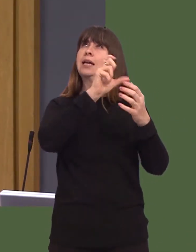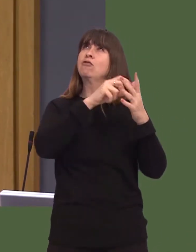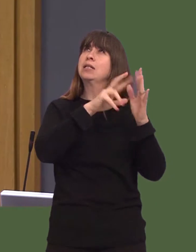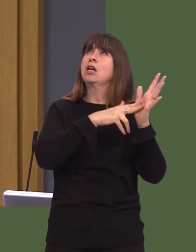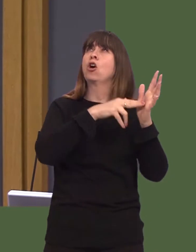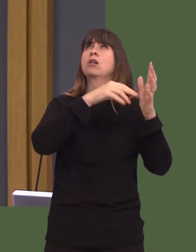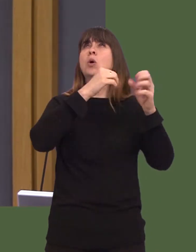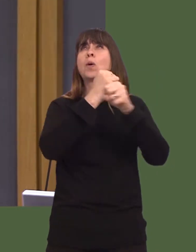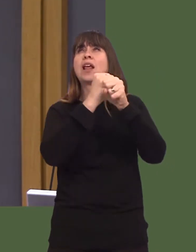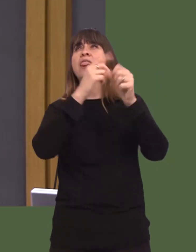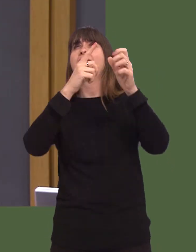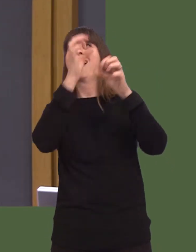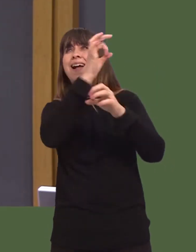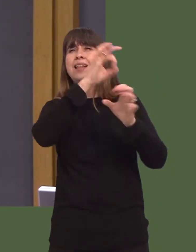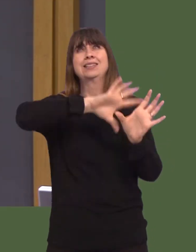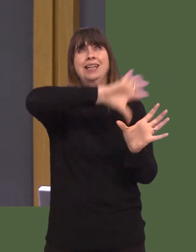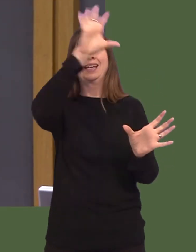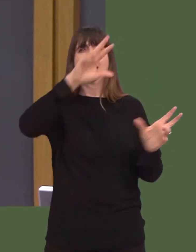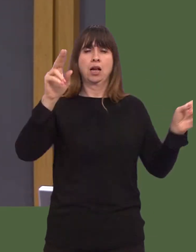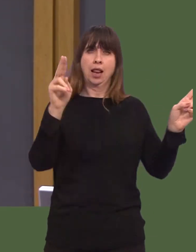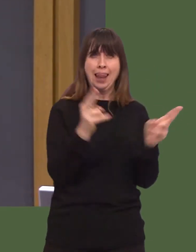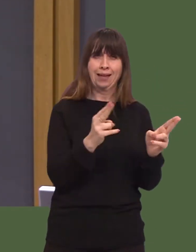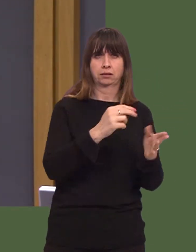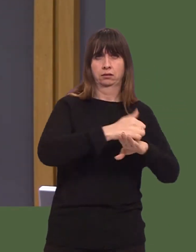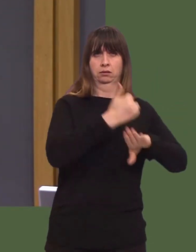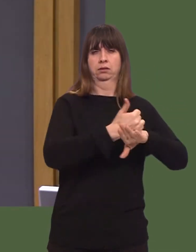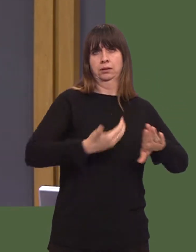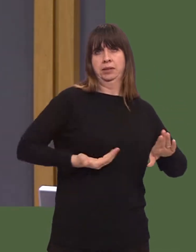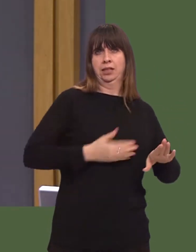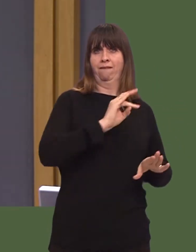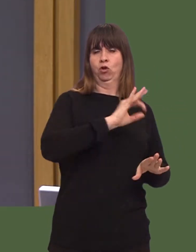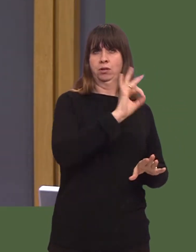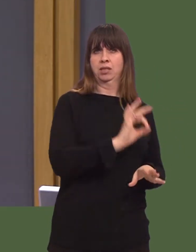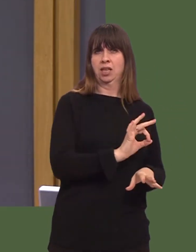with a fall of 26 per cent across Wales and 20 per cent in England.